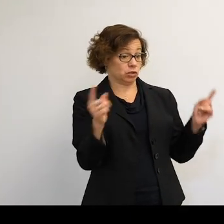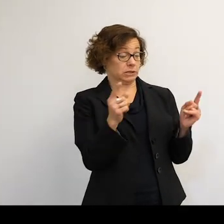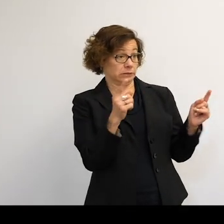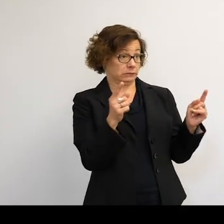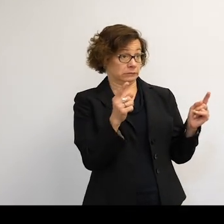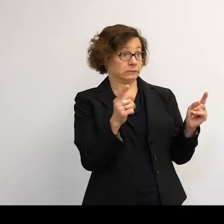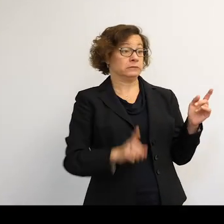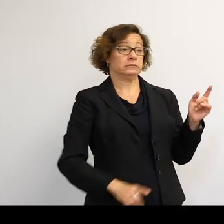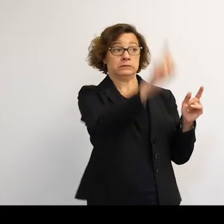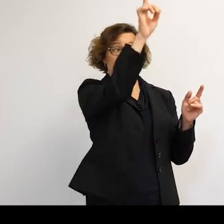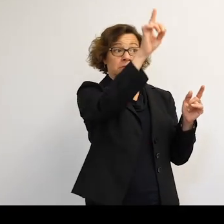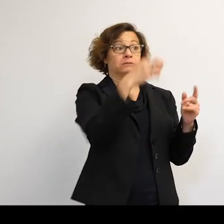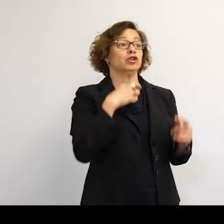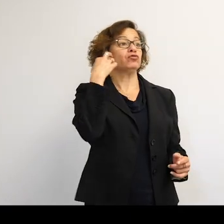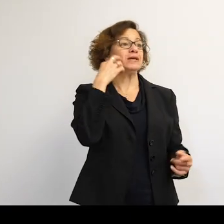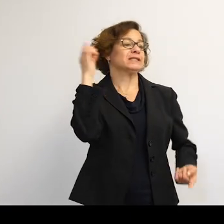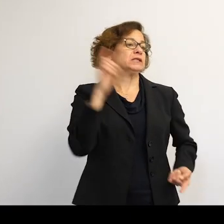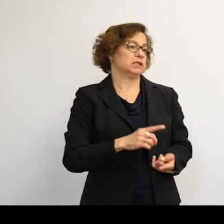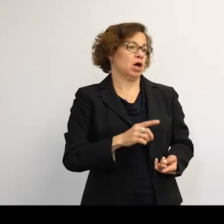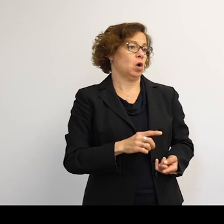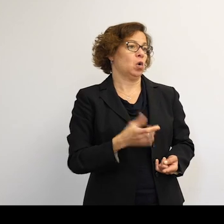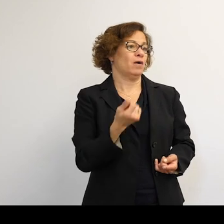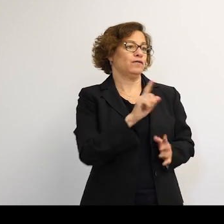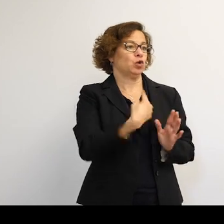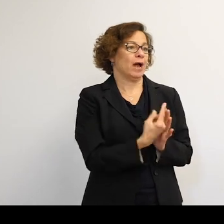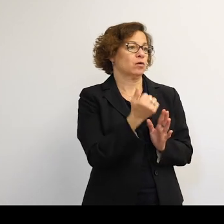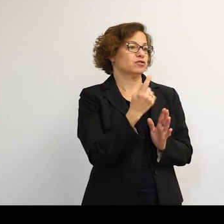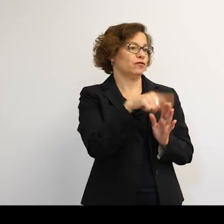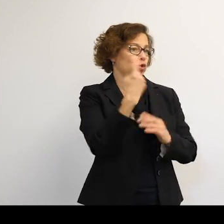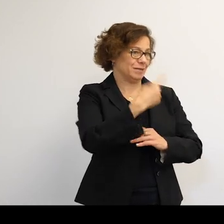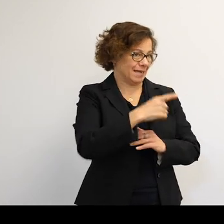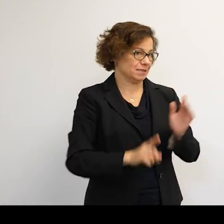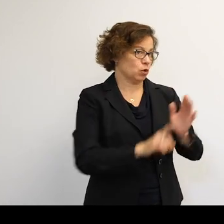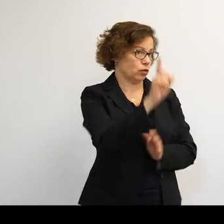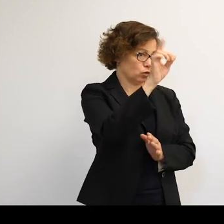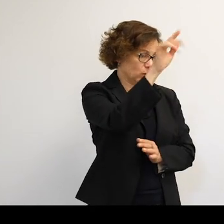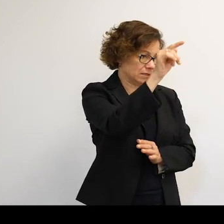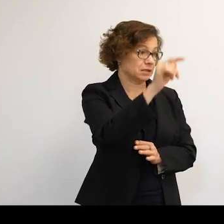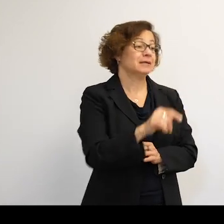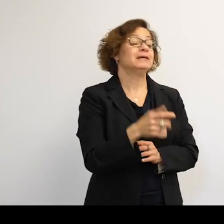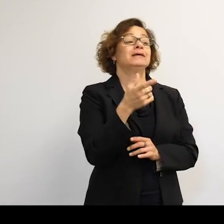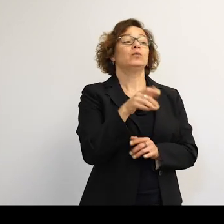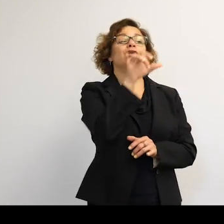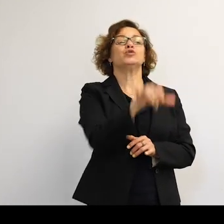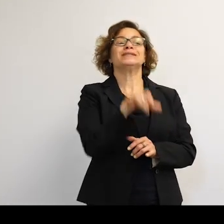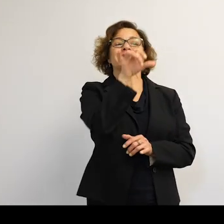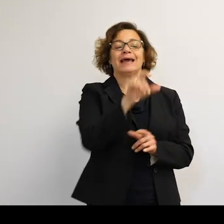be through it and out of it in a matter of hours or days. It's when you're operating in this environment for years.